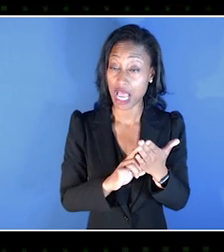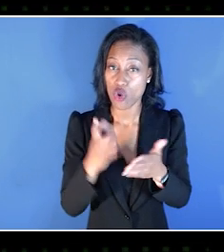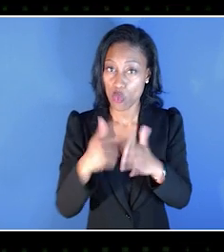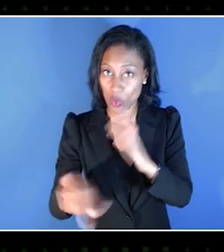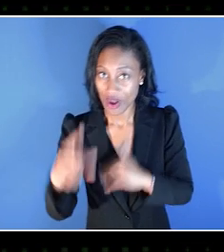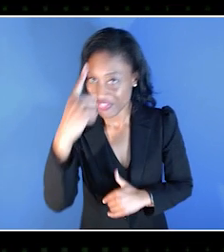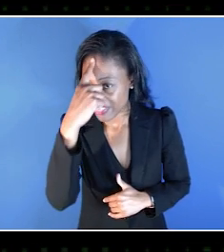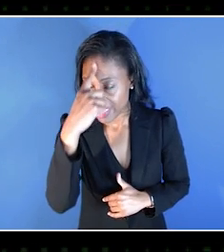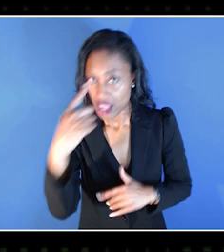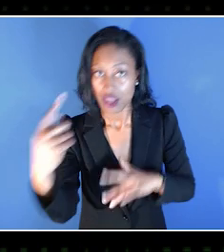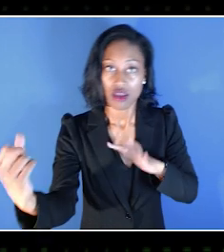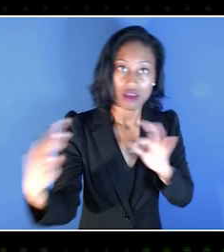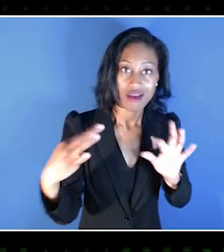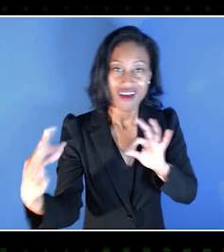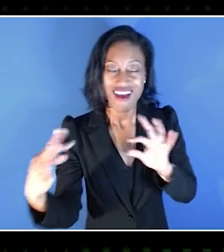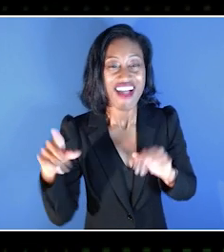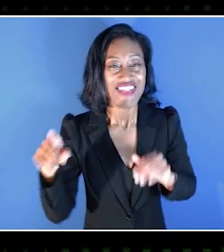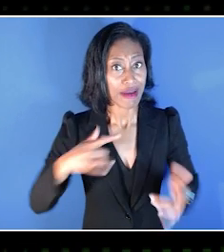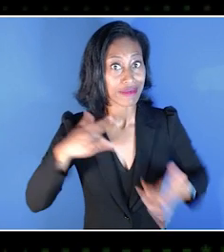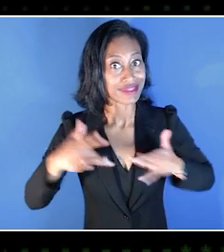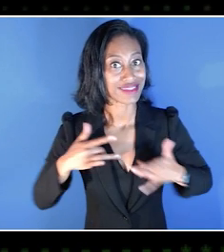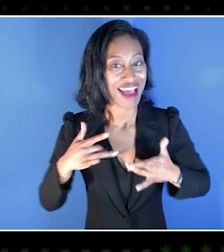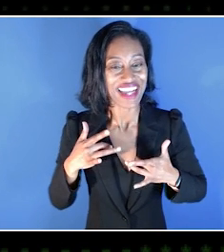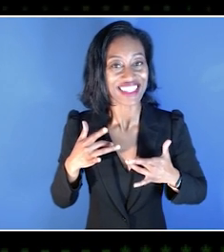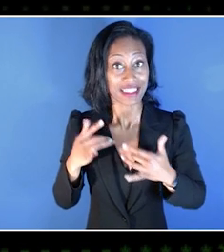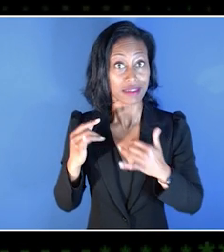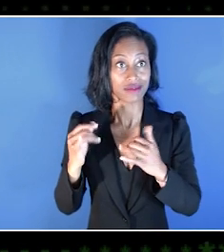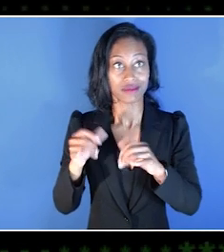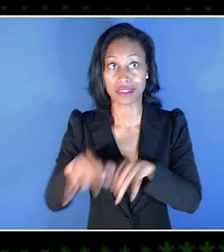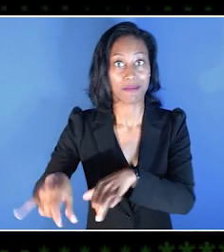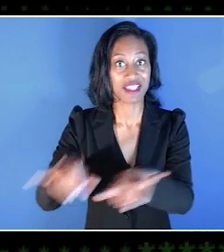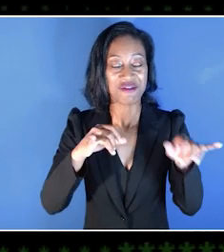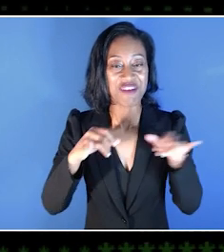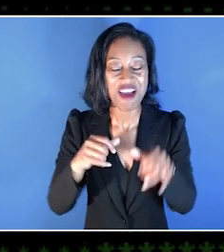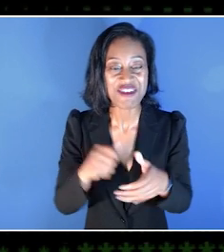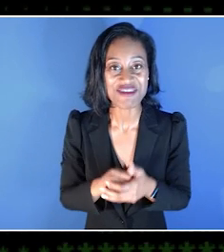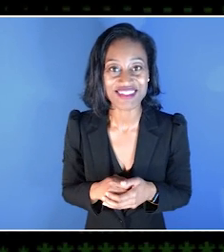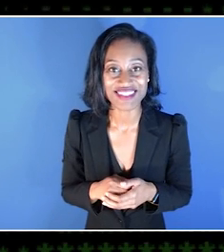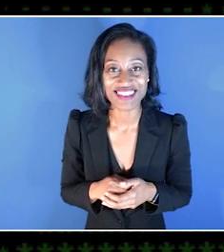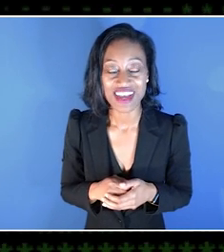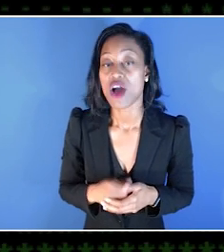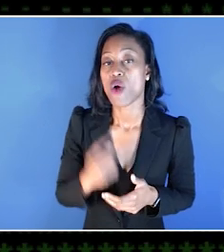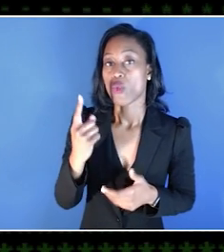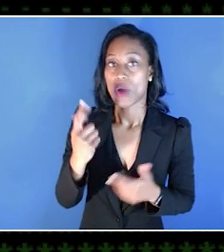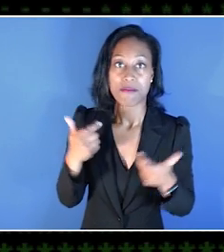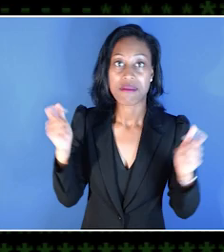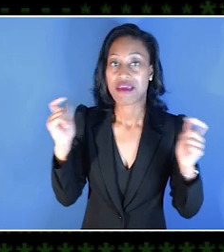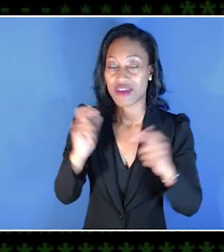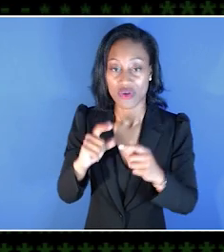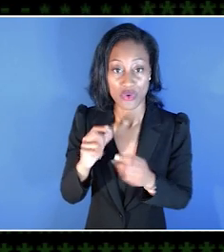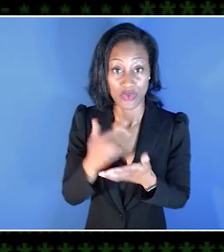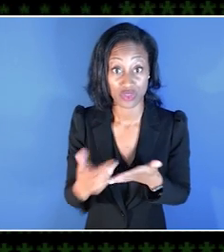so then they can join in with the excitement of everyone else. One big resource that we find really useful